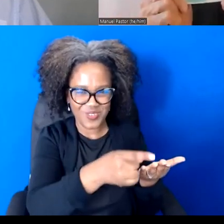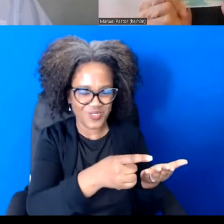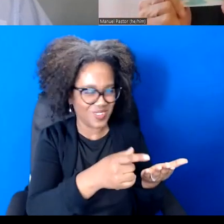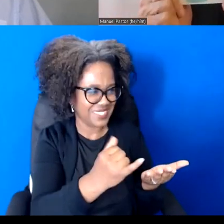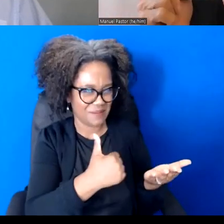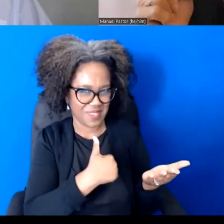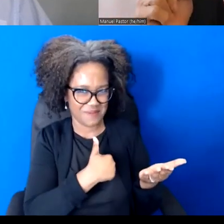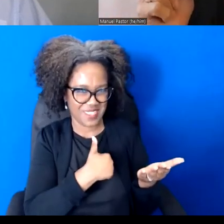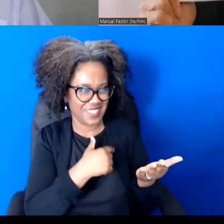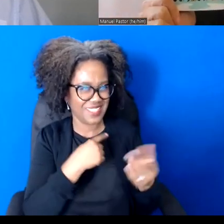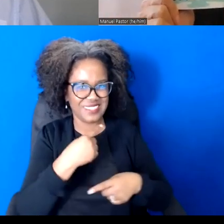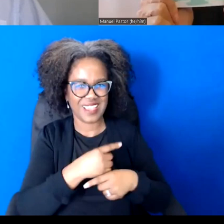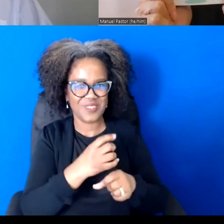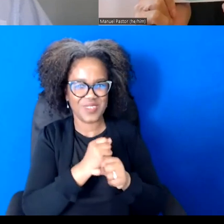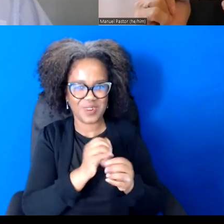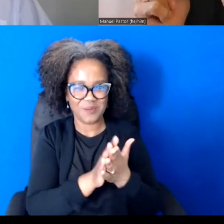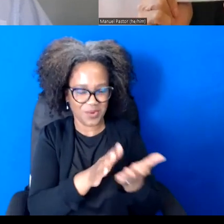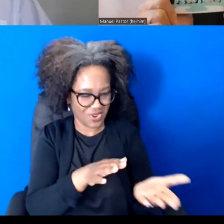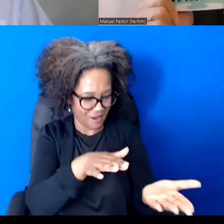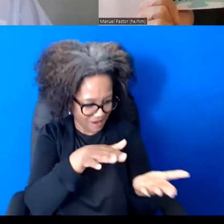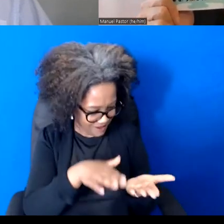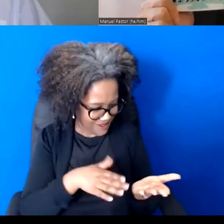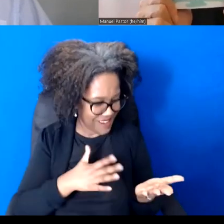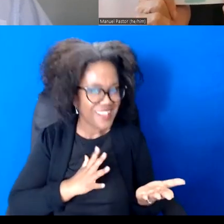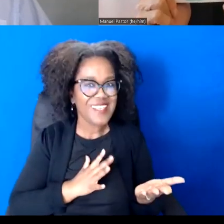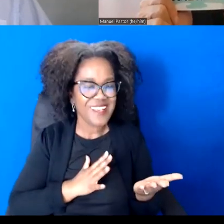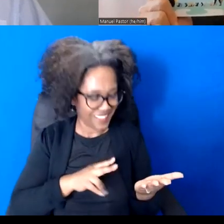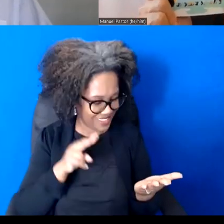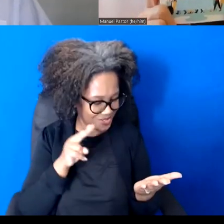If you look at the cover, you're so excited, you're so happy.